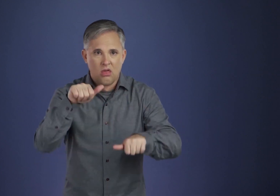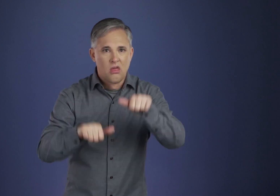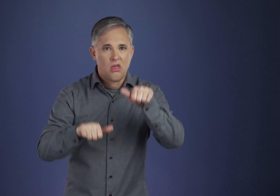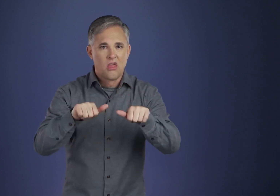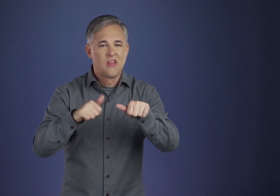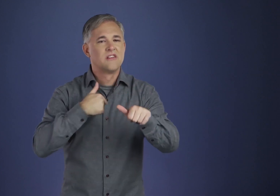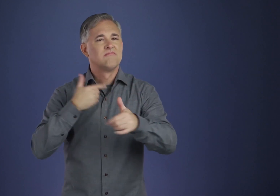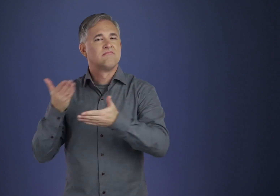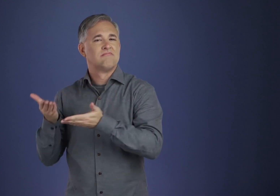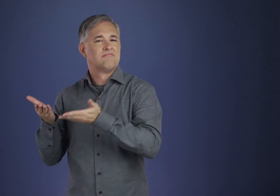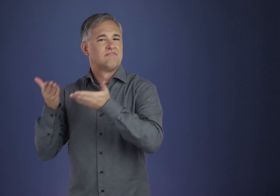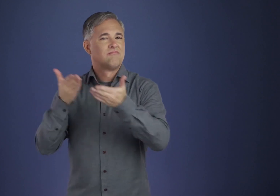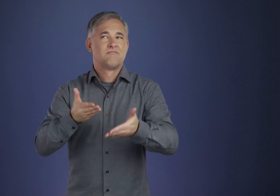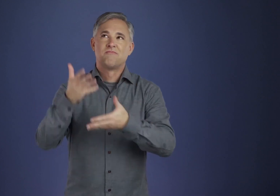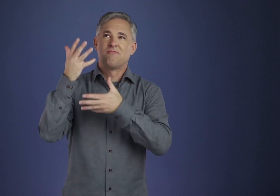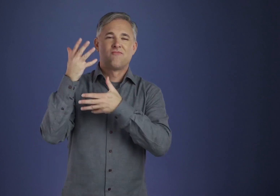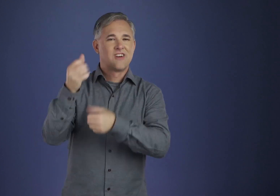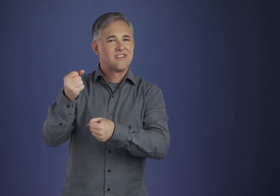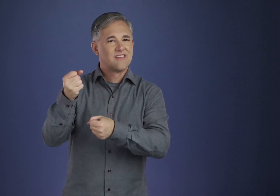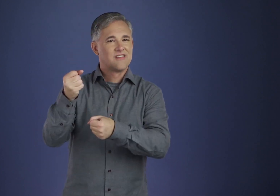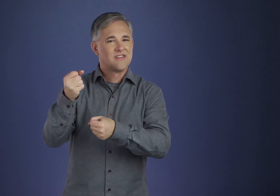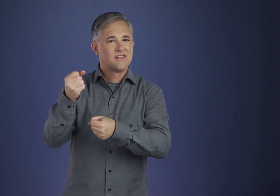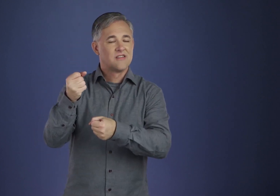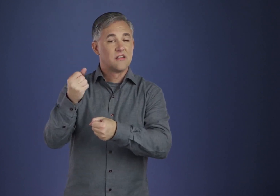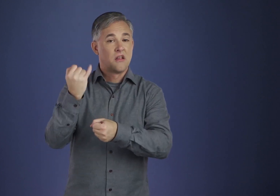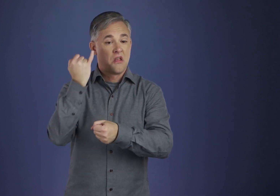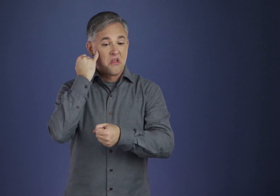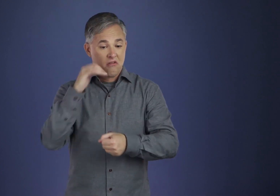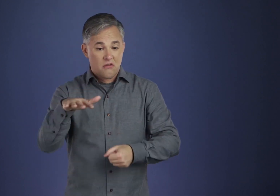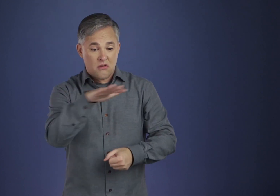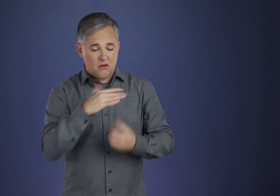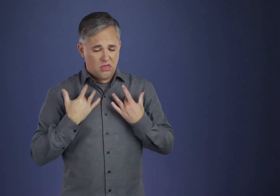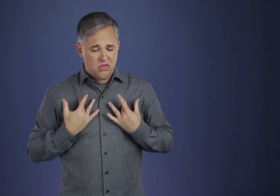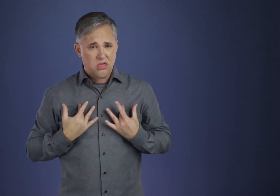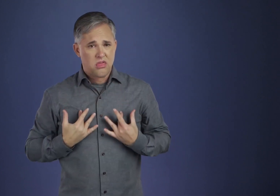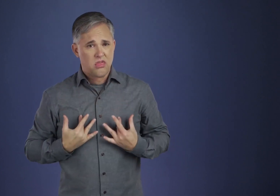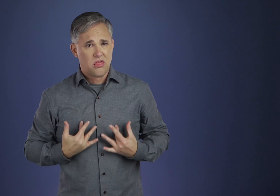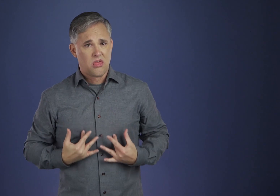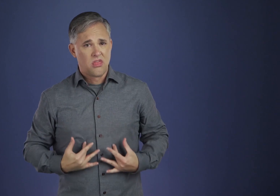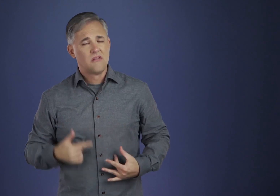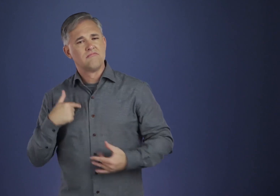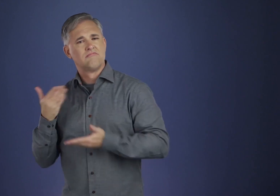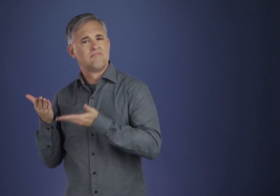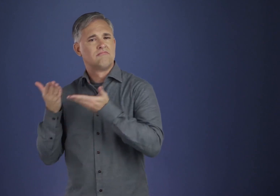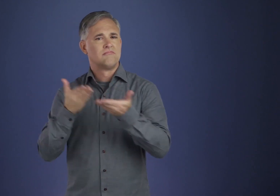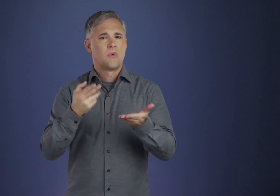that where there is doubt, I may bring faith — that where there is despair,